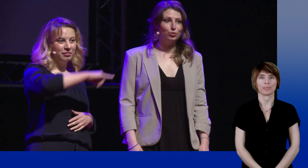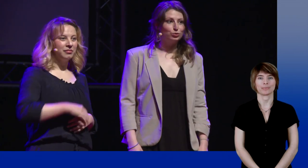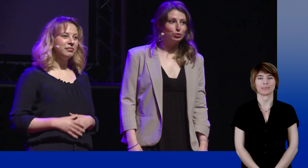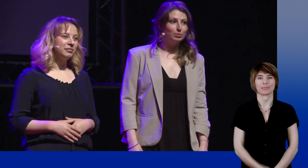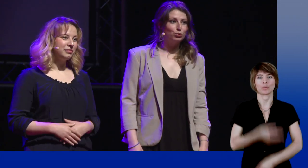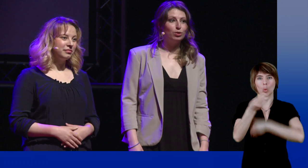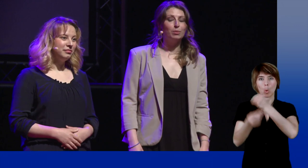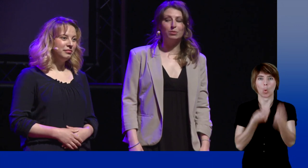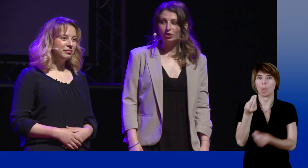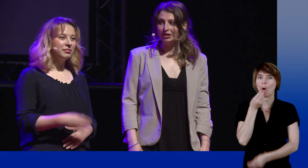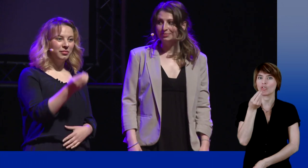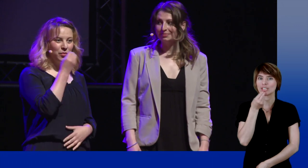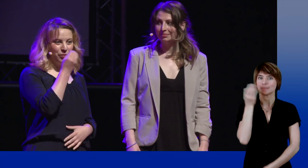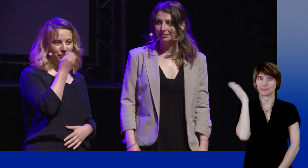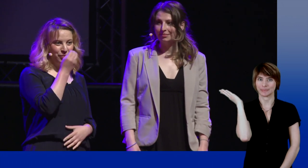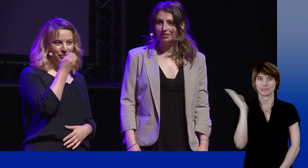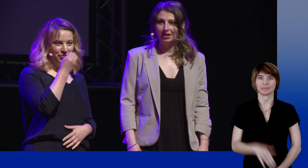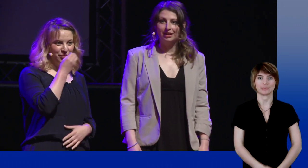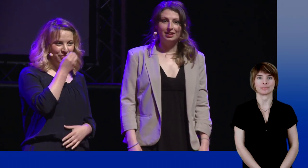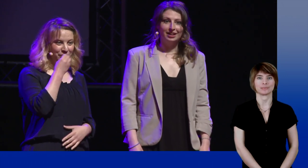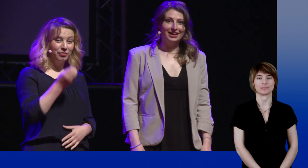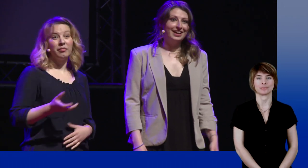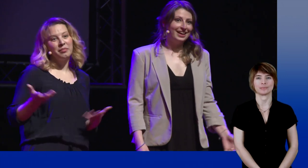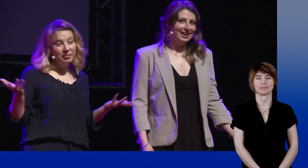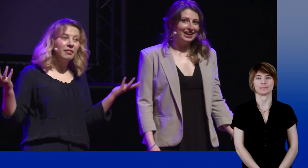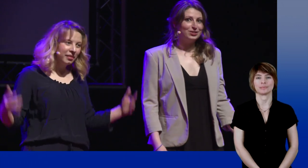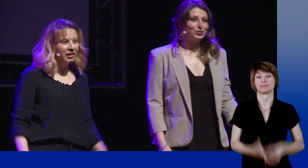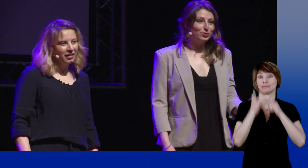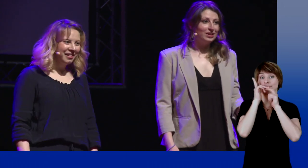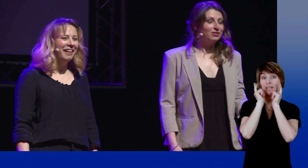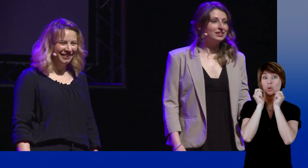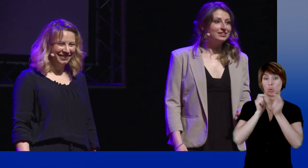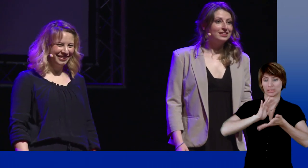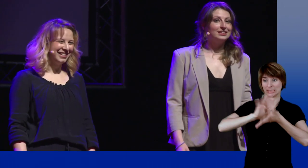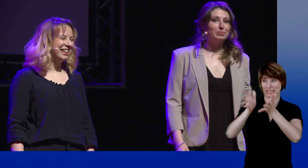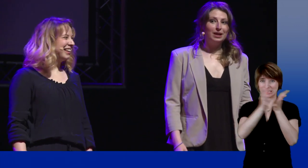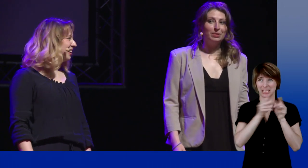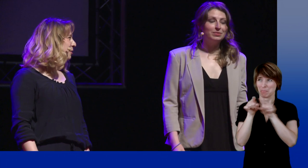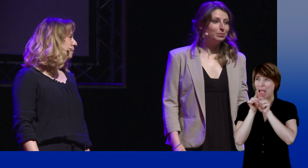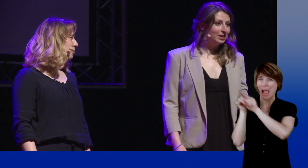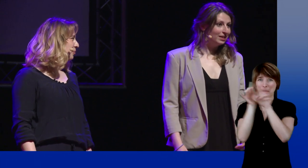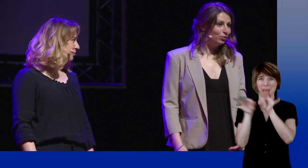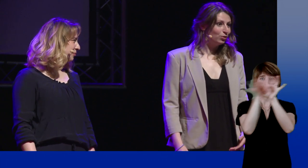This is the sign for "to eat". Careful, sign language is not the same in all countries.